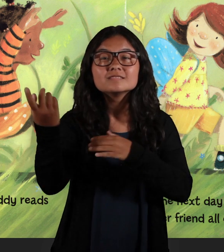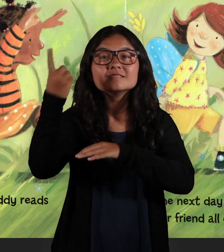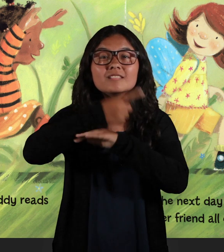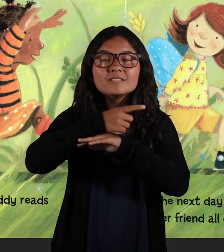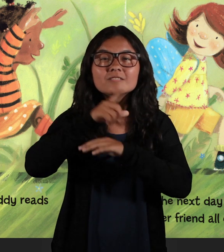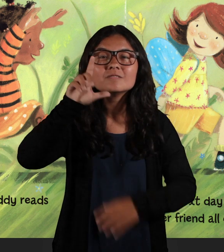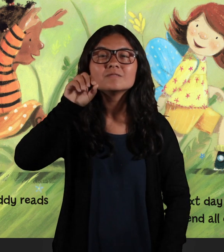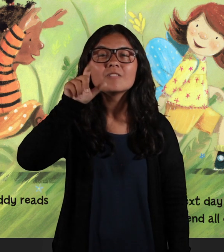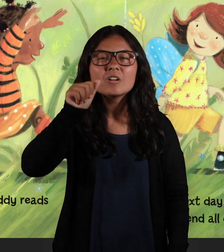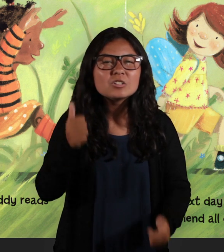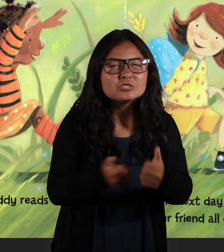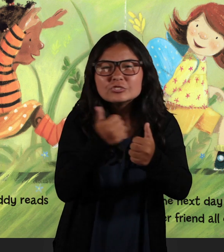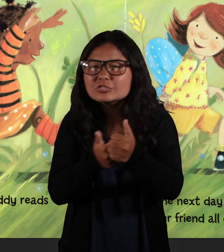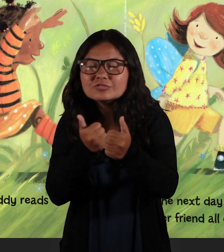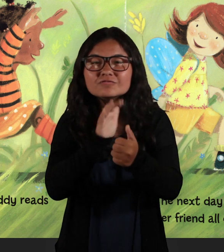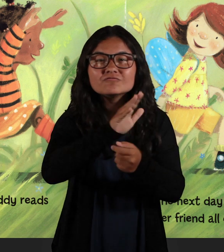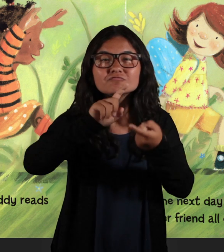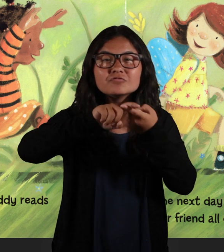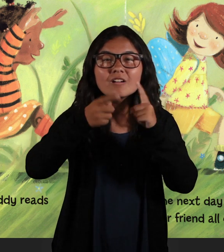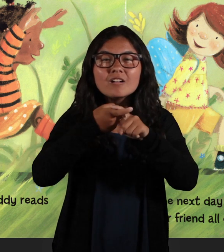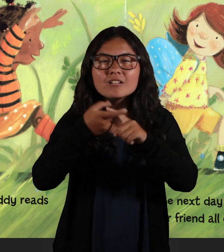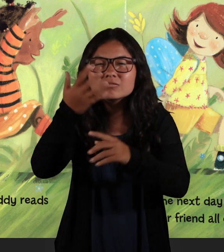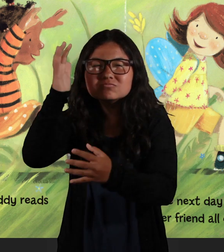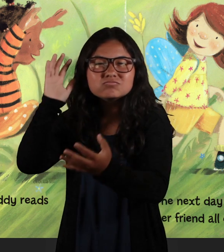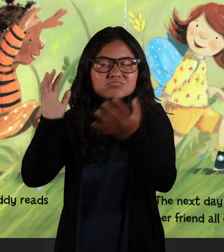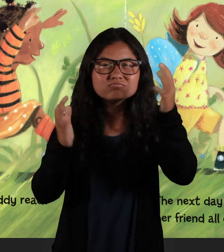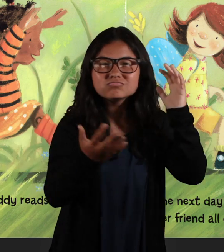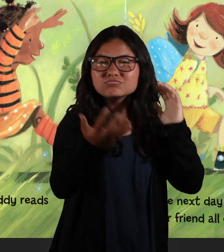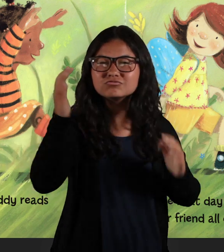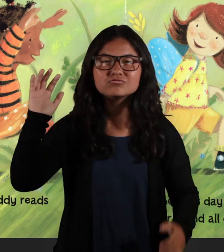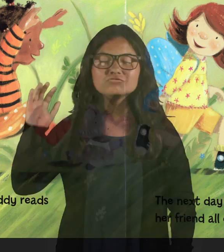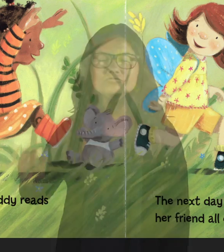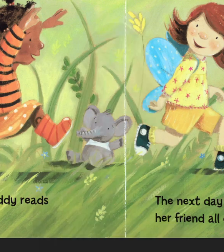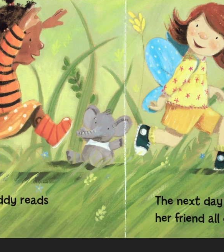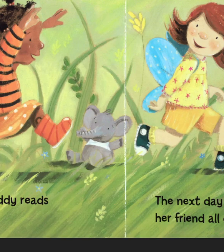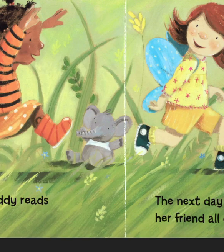The next day Lola chases her friend all over the jungle.